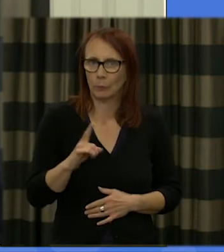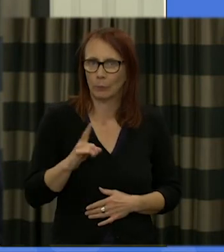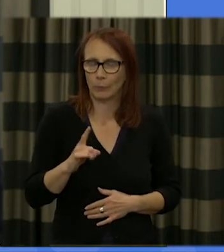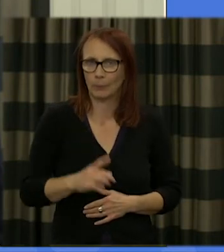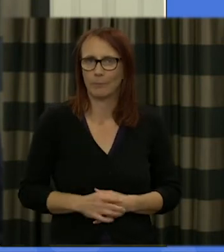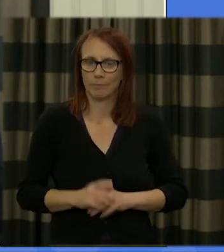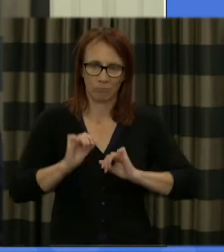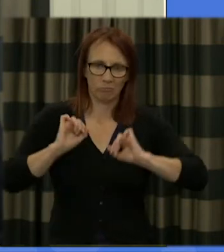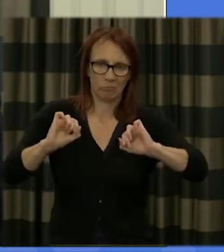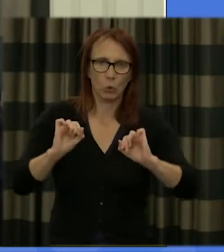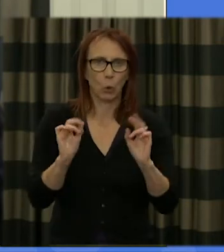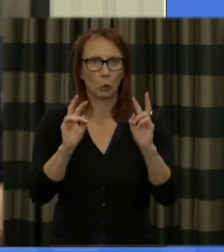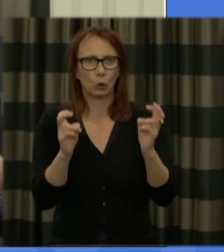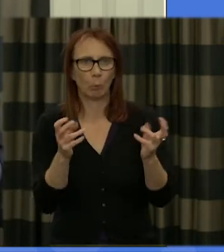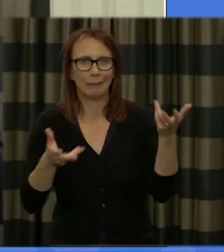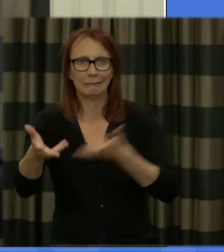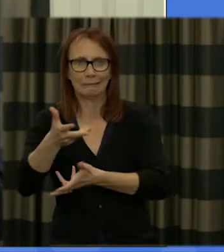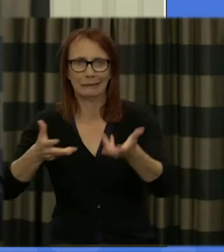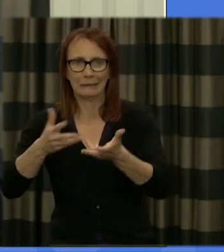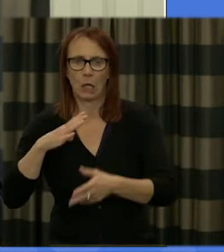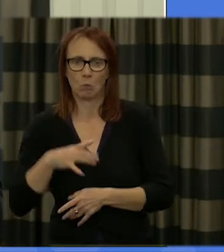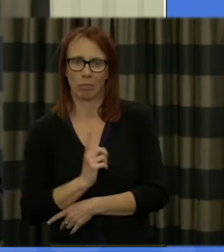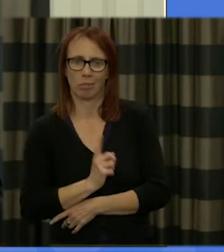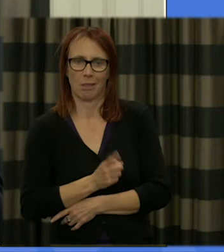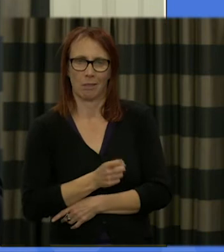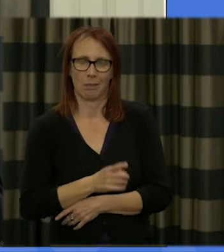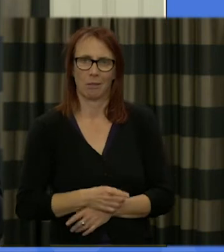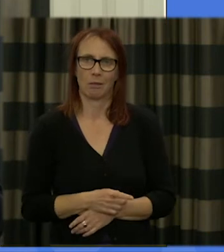you're discussing about my my interest in all of this is how we do it